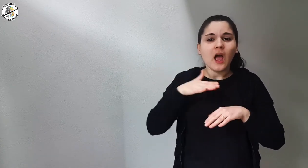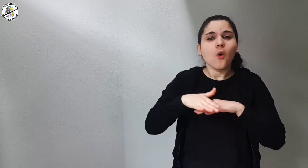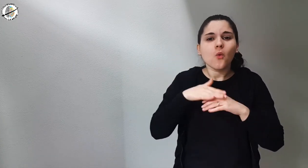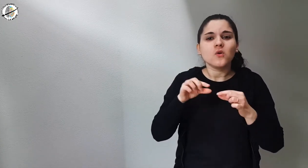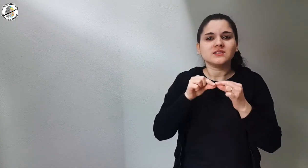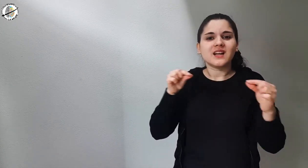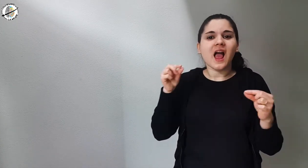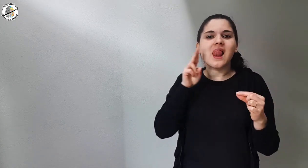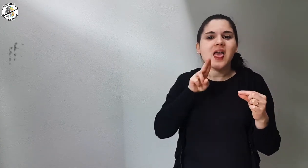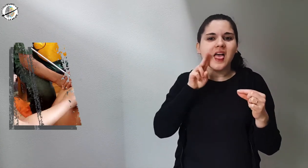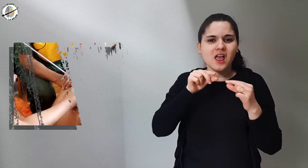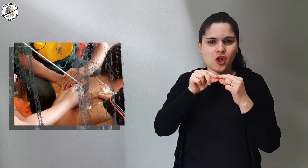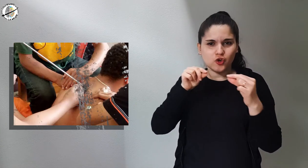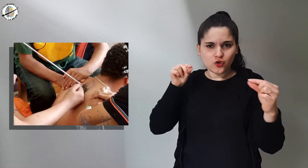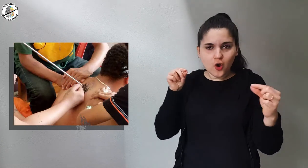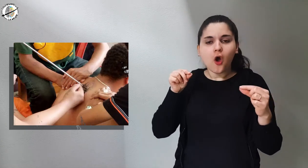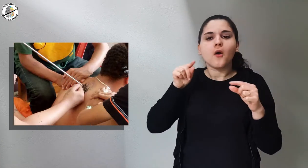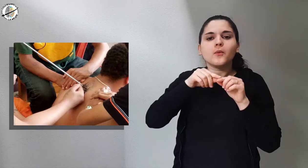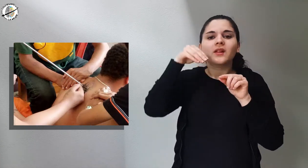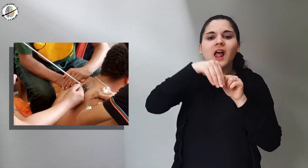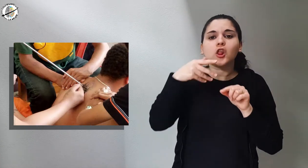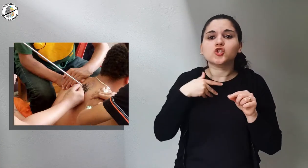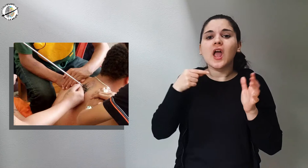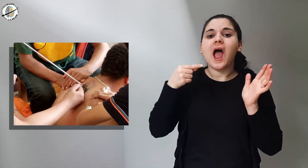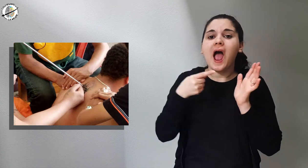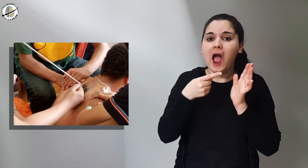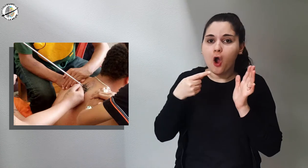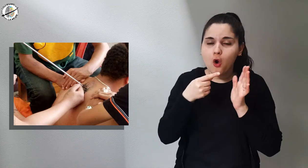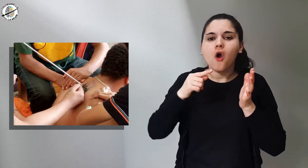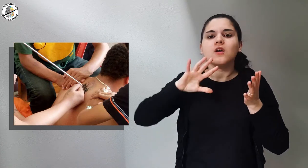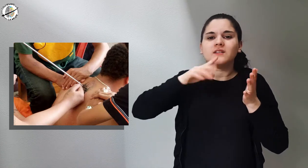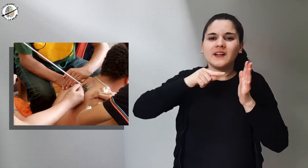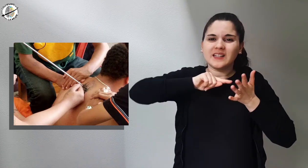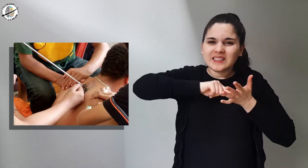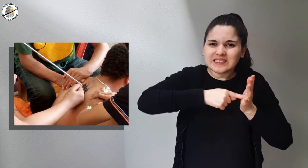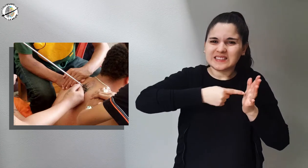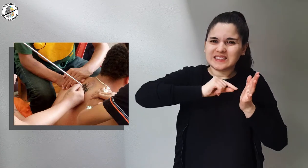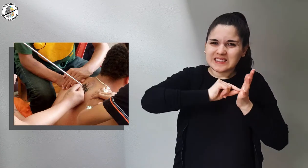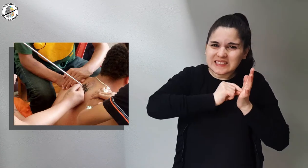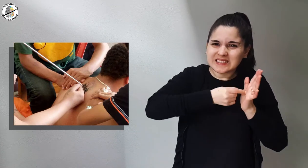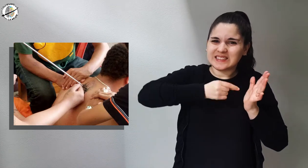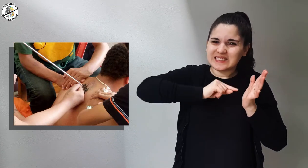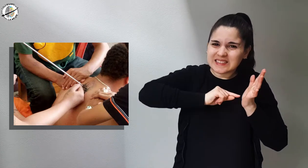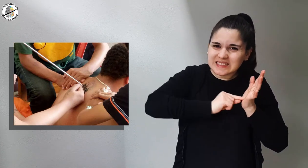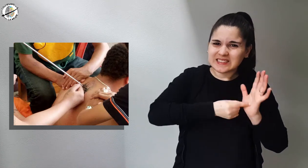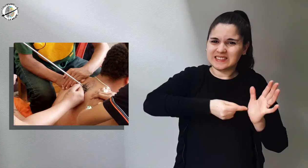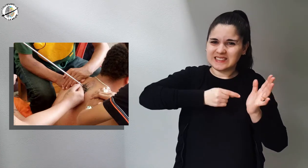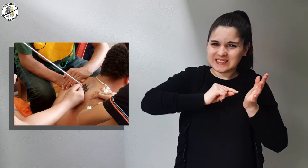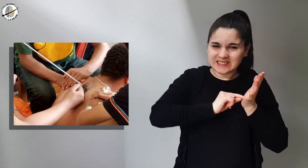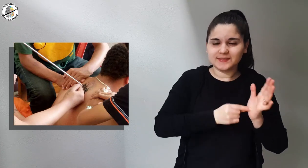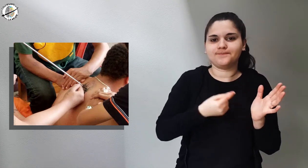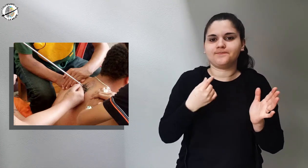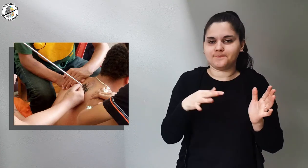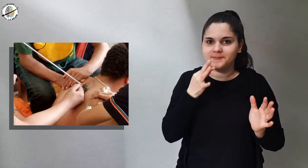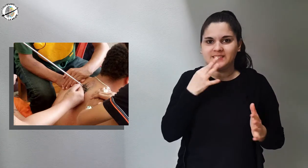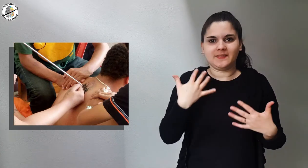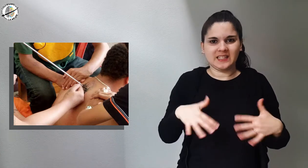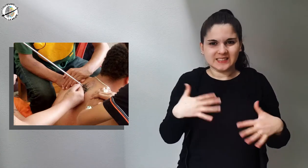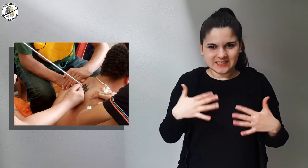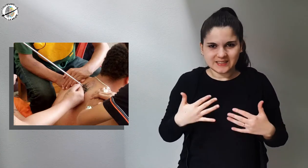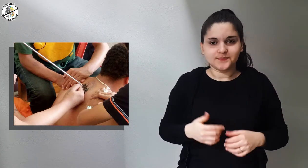is still used, a wooden stick is used with the needle that pierces the skin.